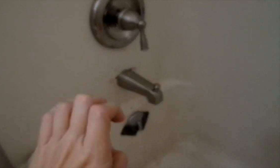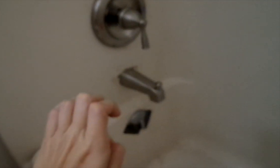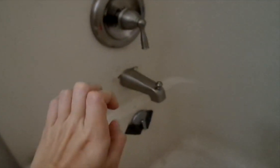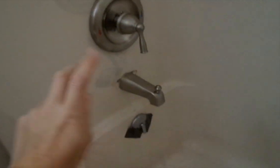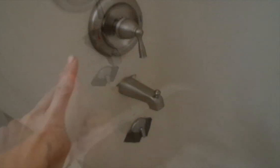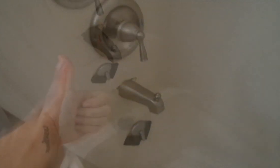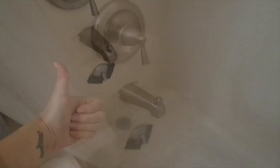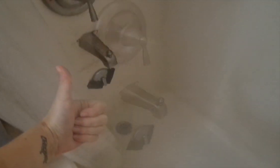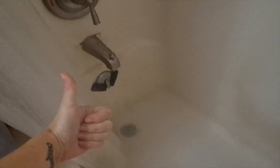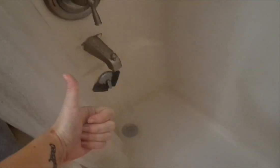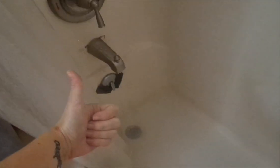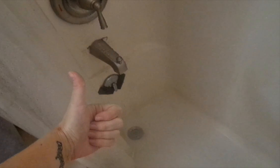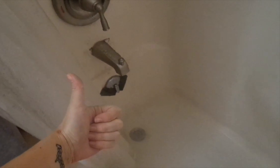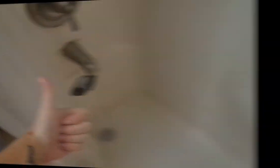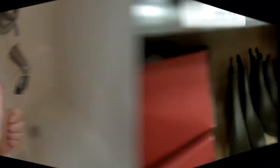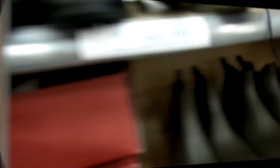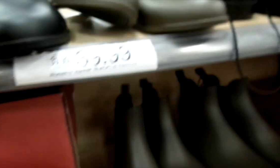Eek! It works!